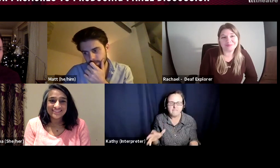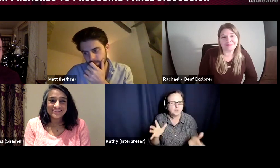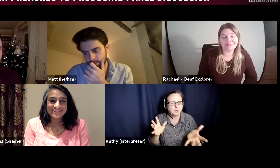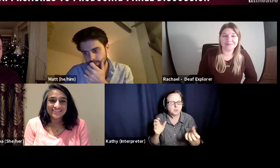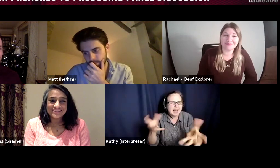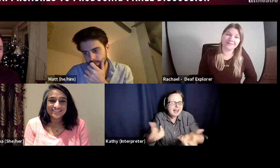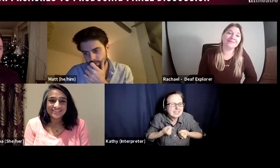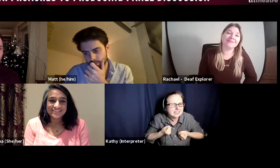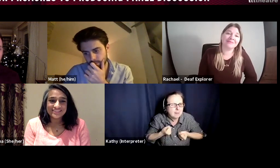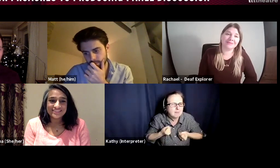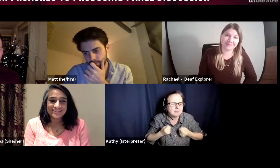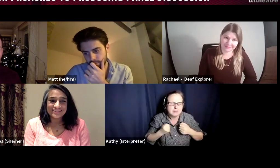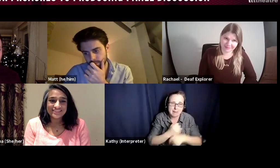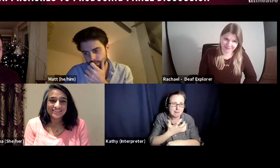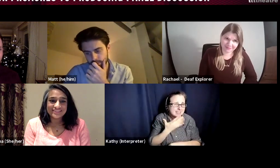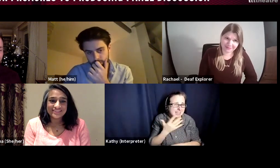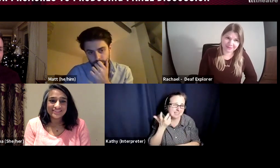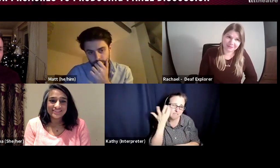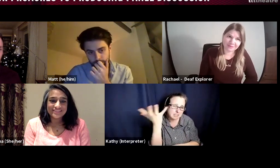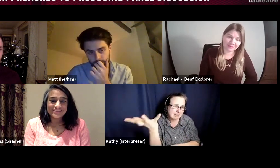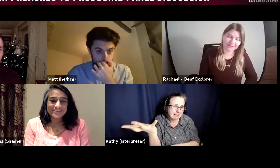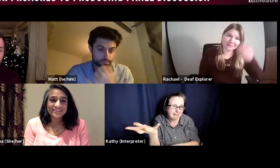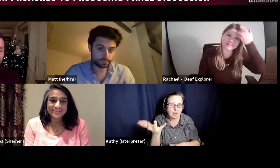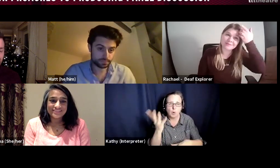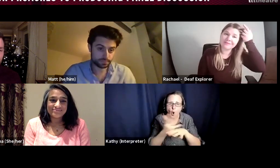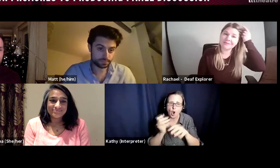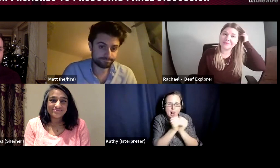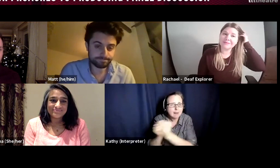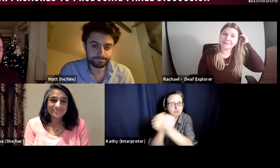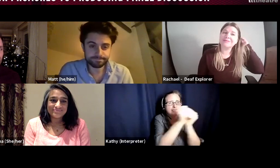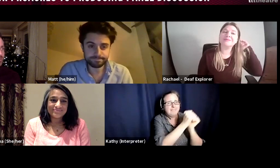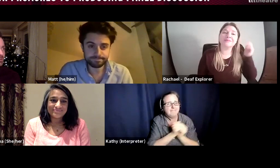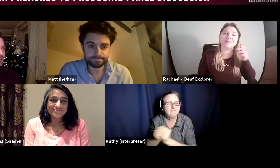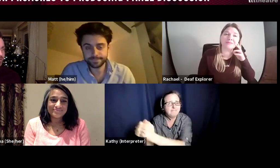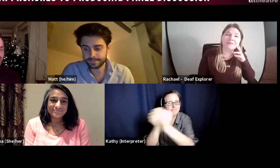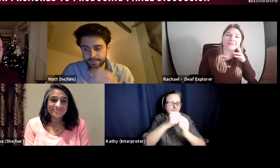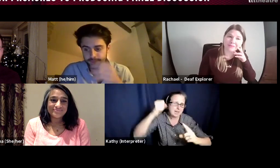mistakes and we're working collaboratively, working collaboratively with a creative team